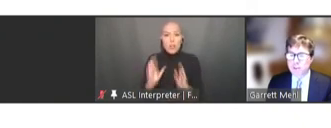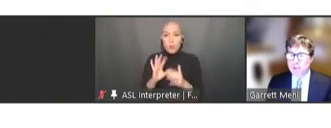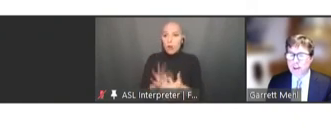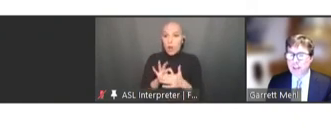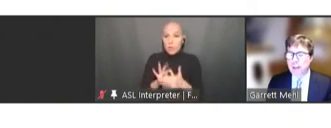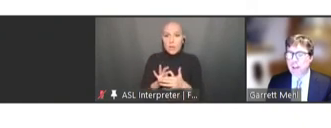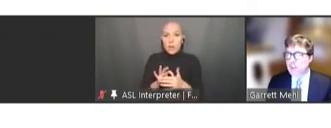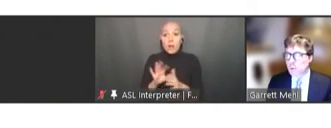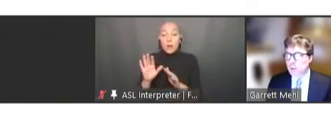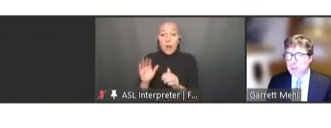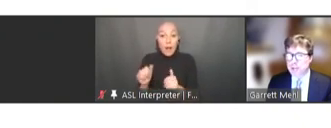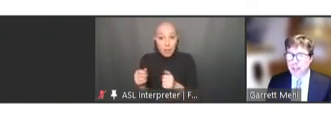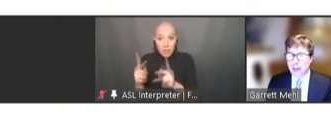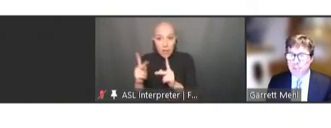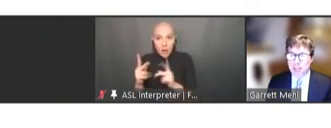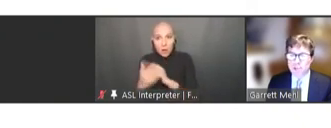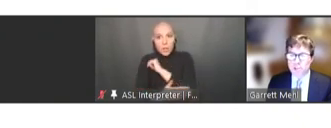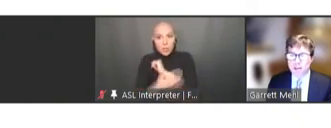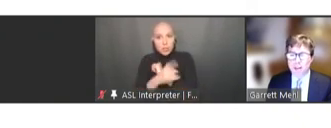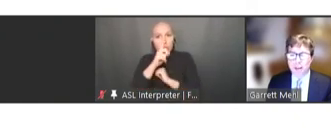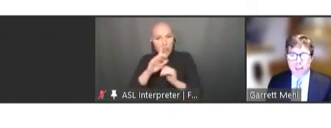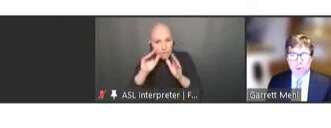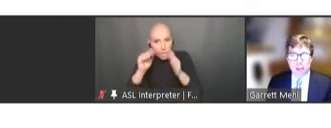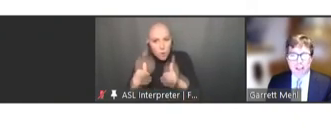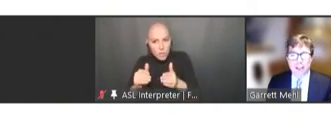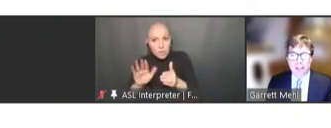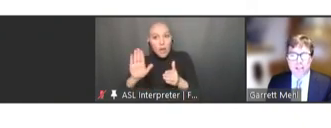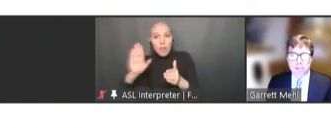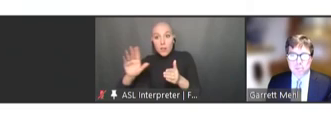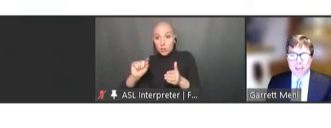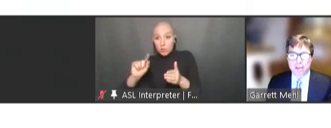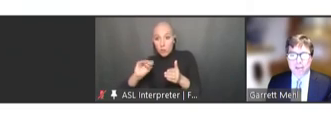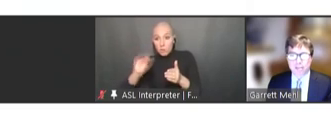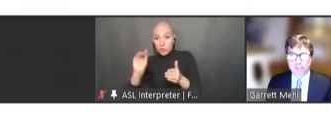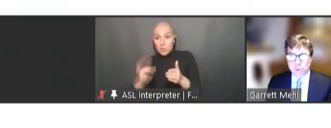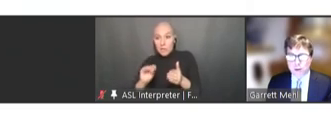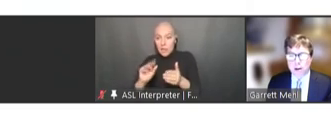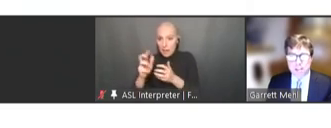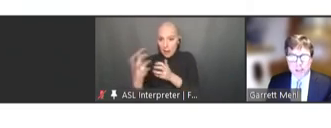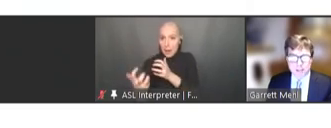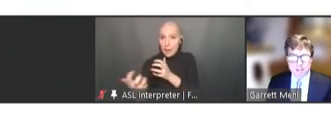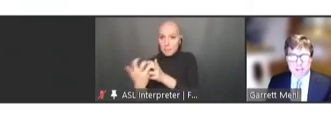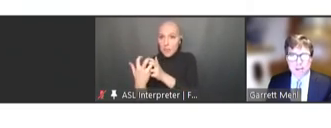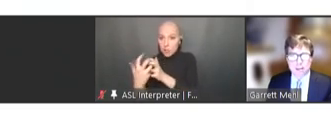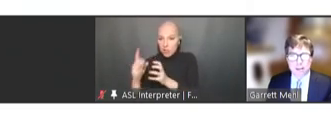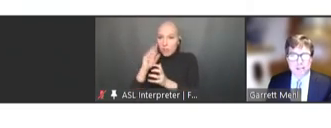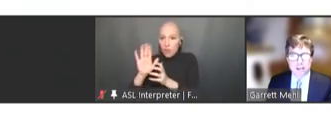on the 20 percent adaptation they will likely need to make for their context. Next slide.